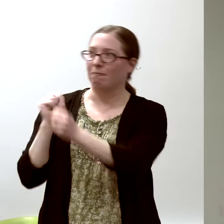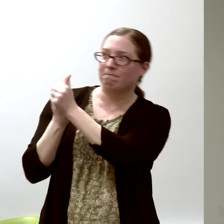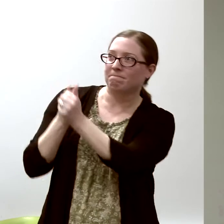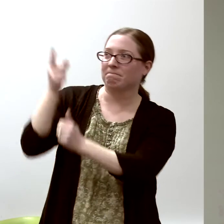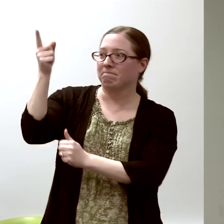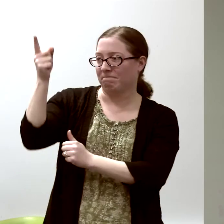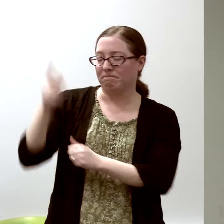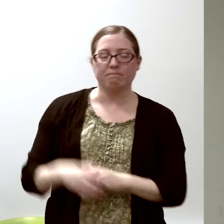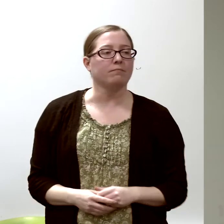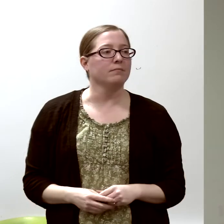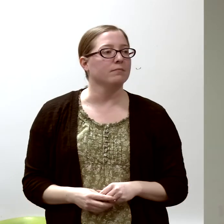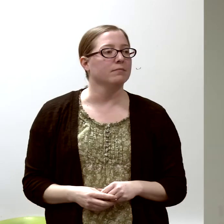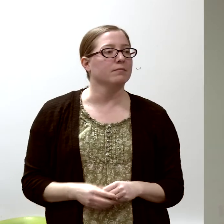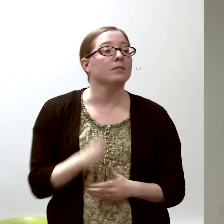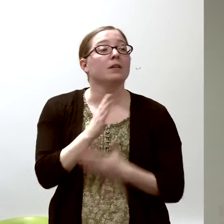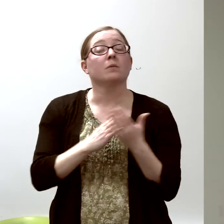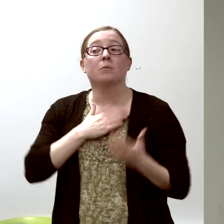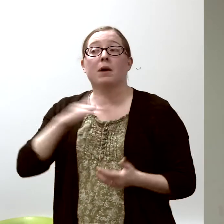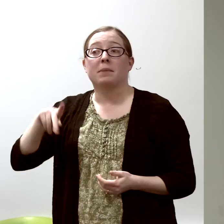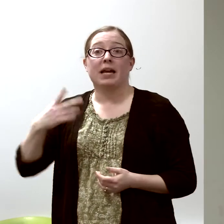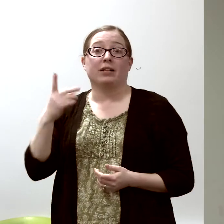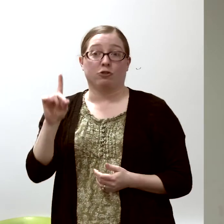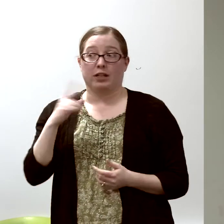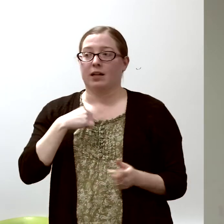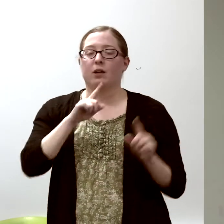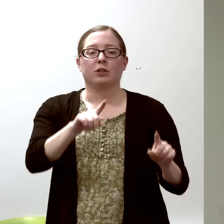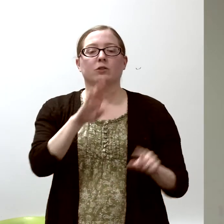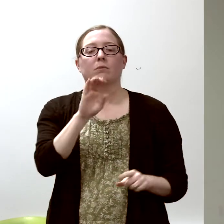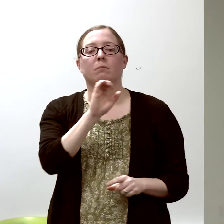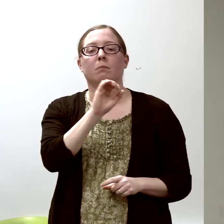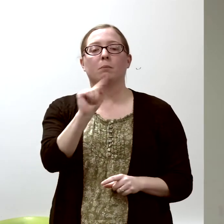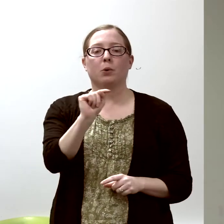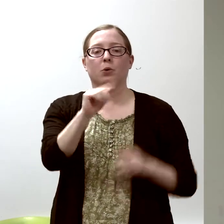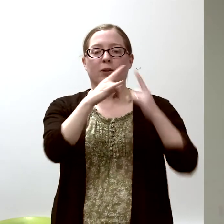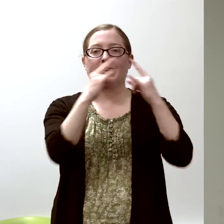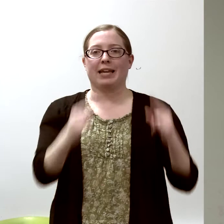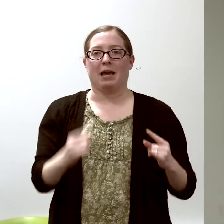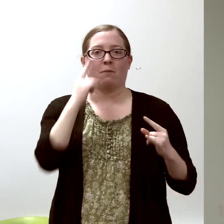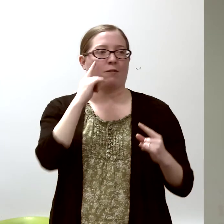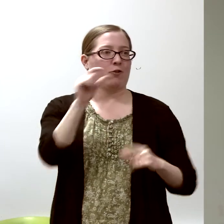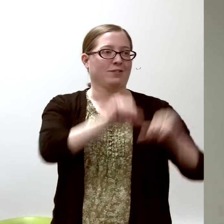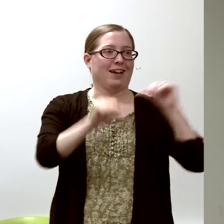Now, part of that PhD, I went to boot camp for scientists